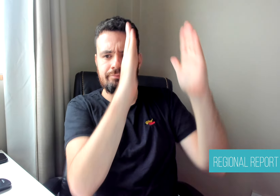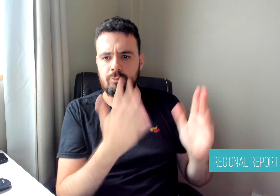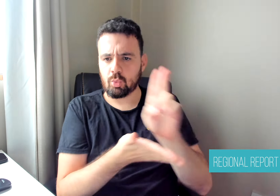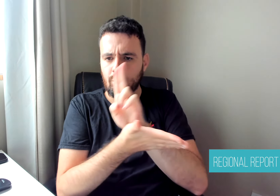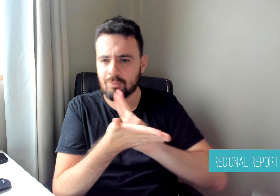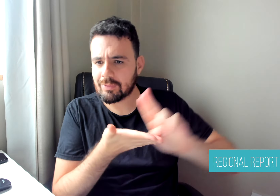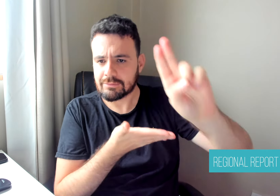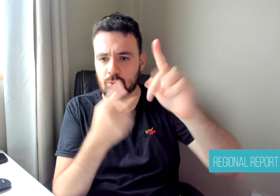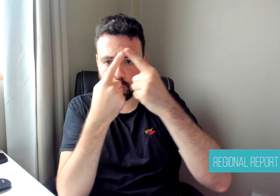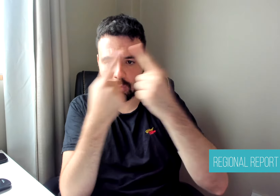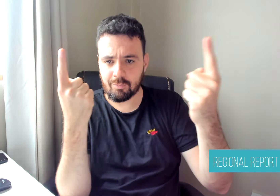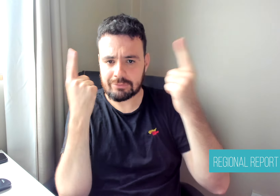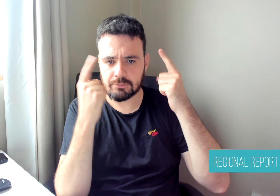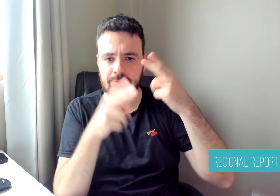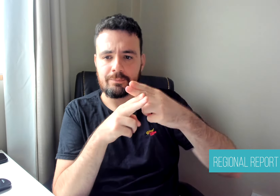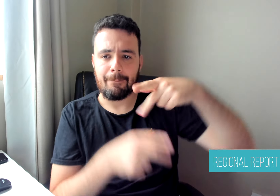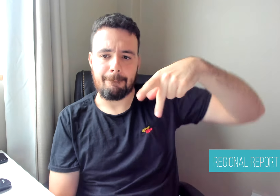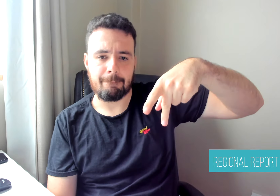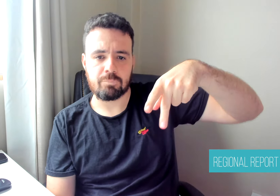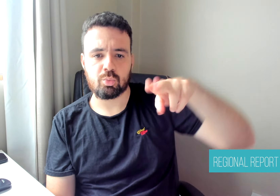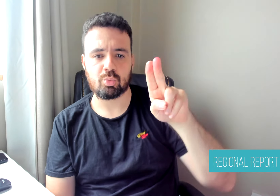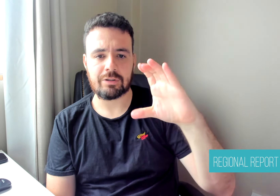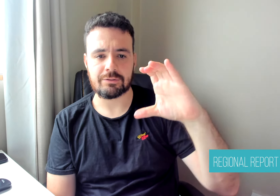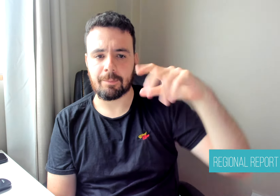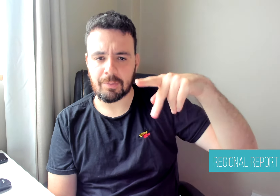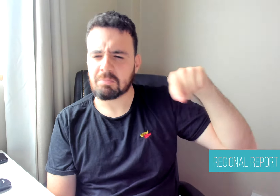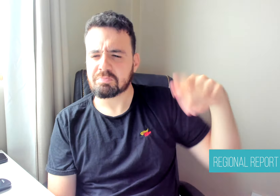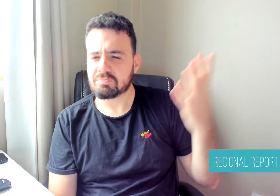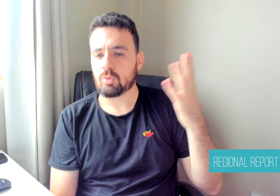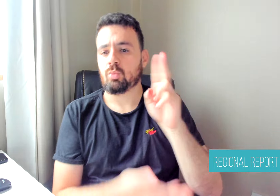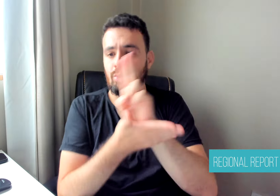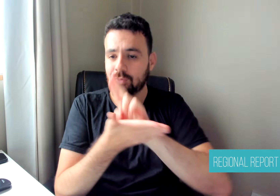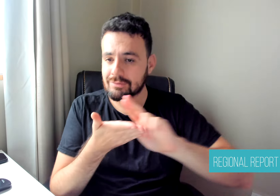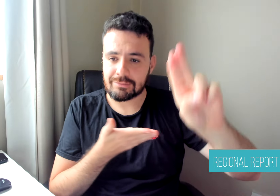announced that it has developed the first dictionary of this type,